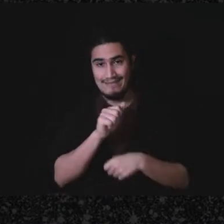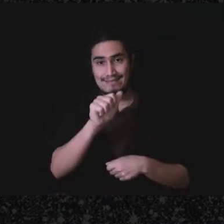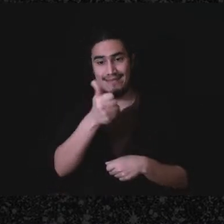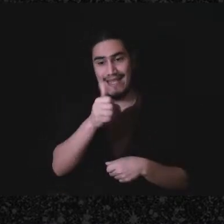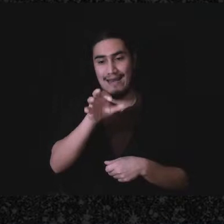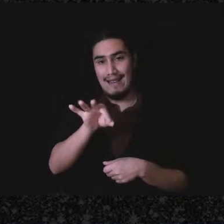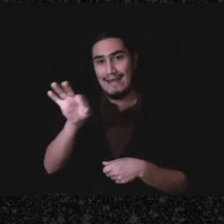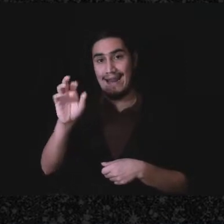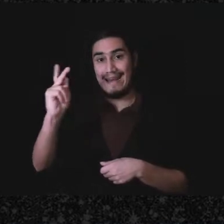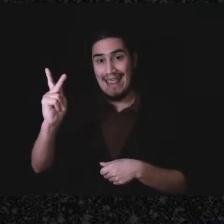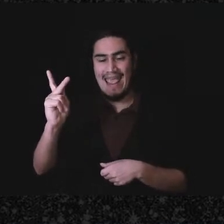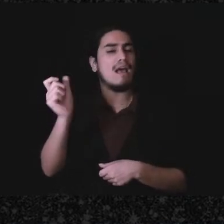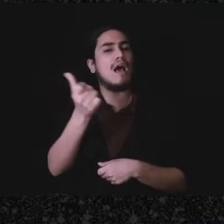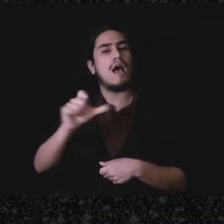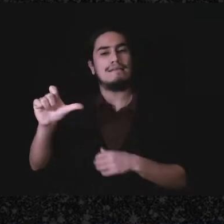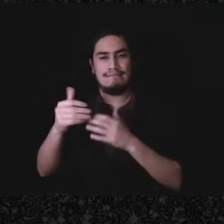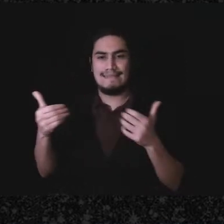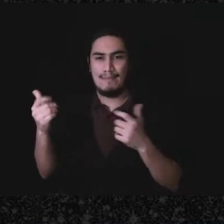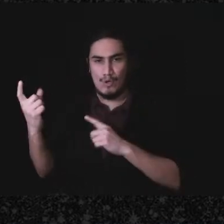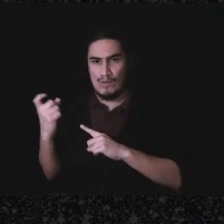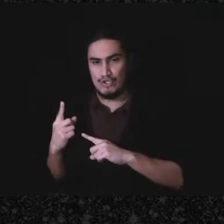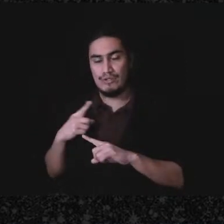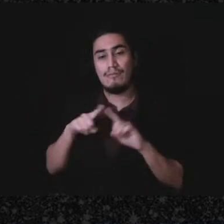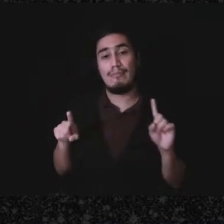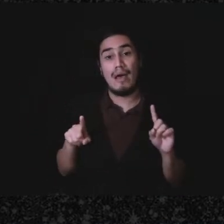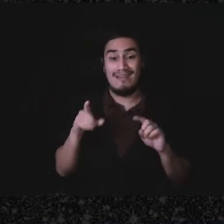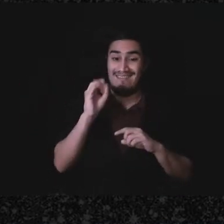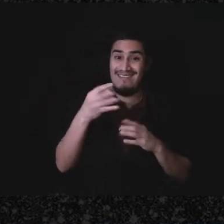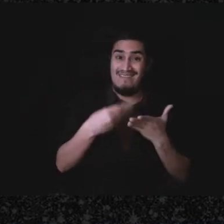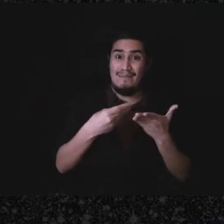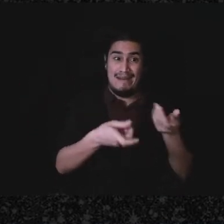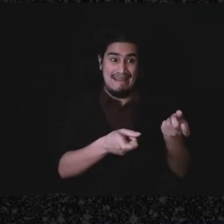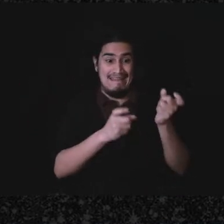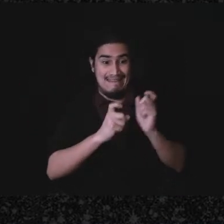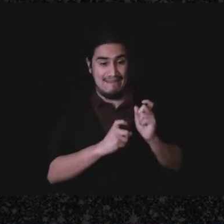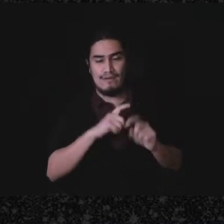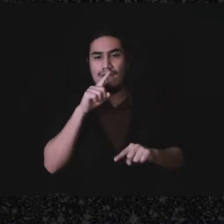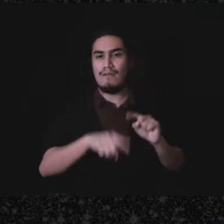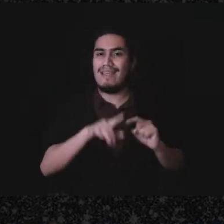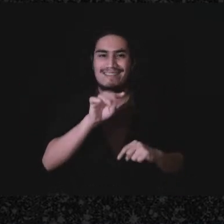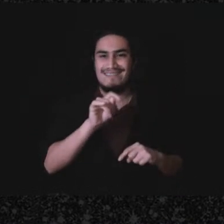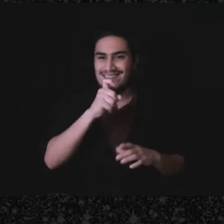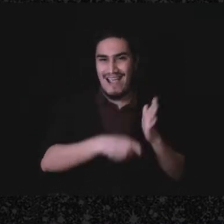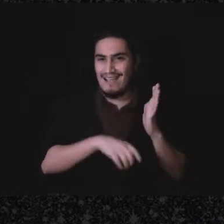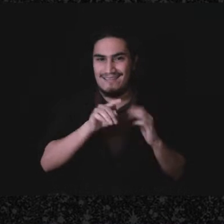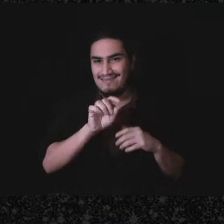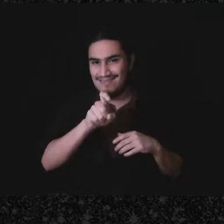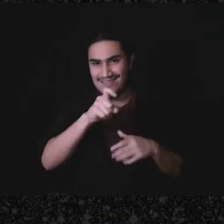so the basic idea is if the money's a gift it's not taxable, the recipient doesn't report the